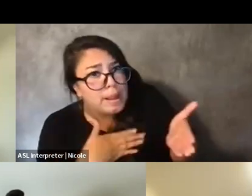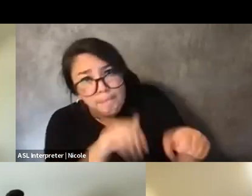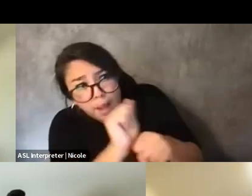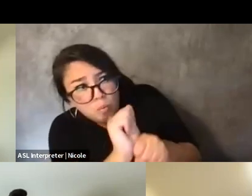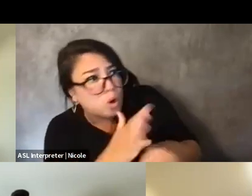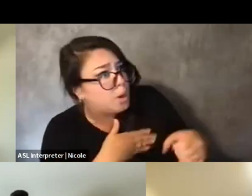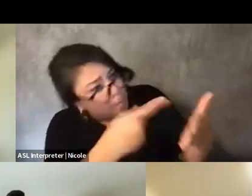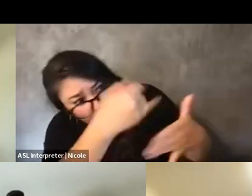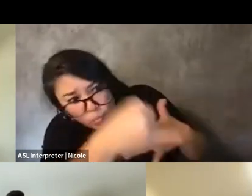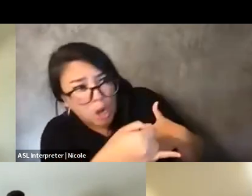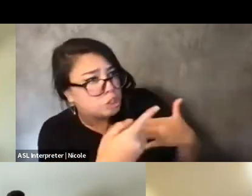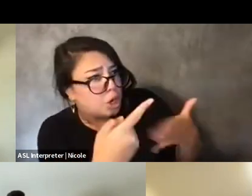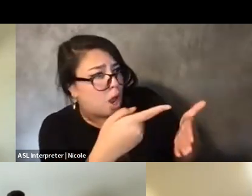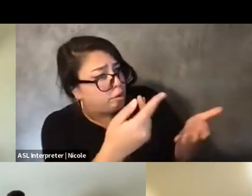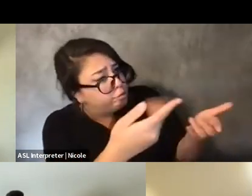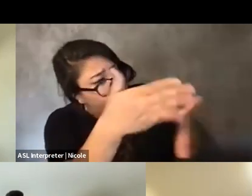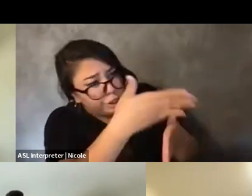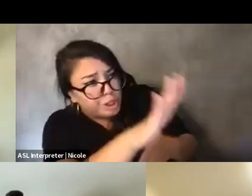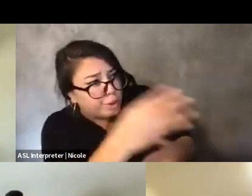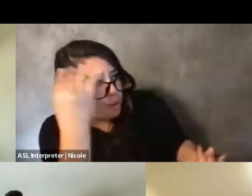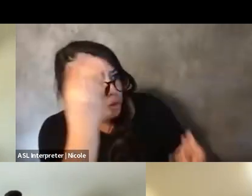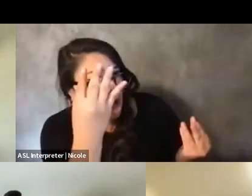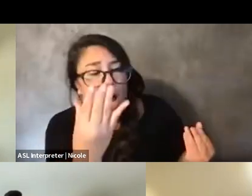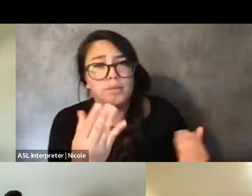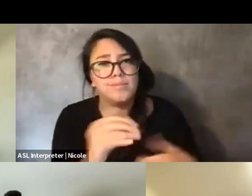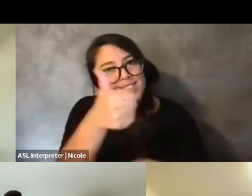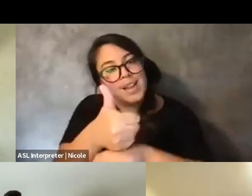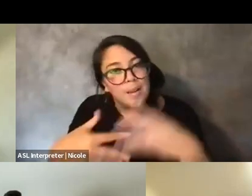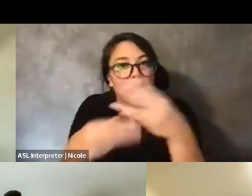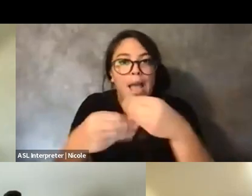Or just like building in extra time and spaciousness because like, again,